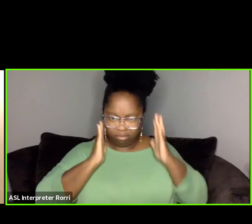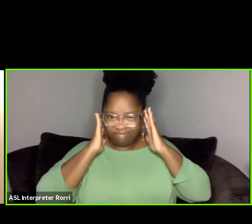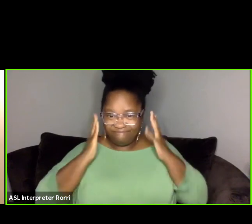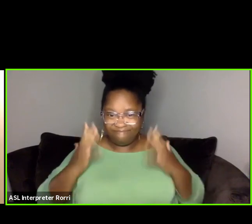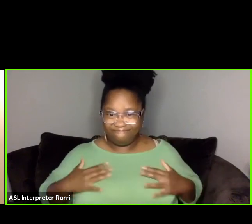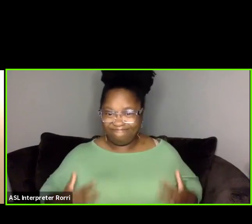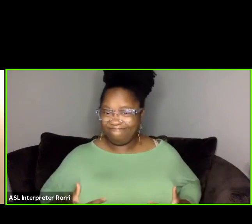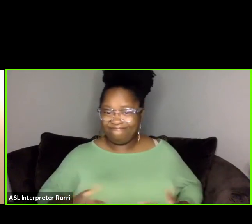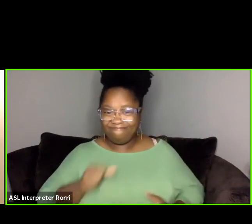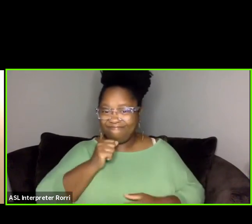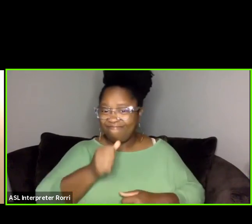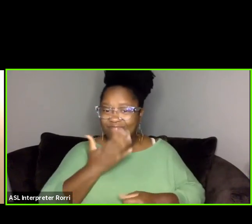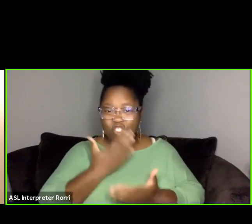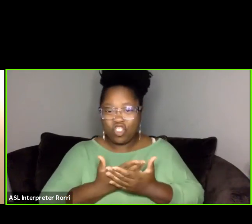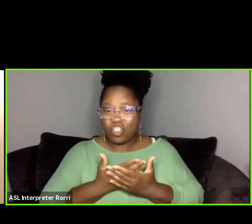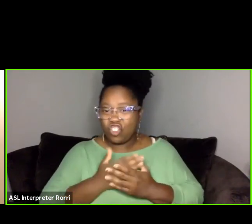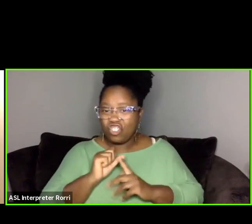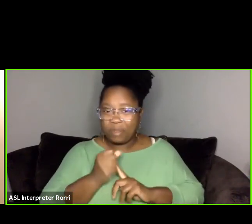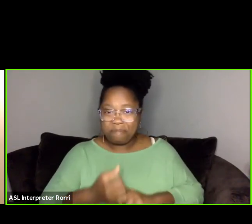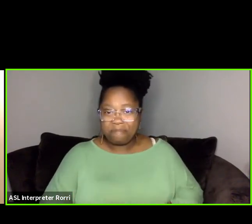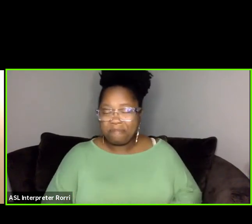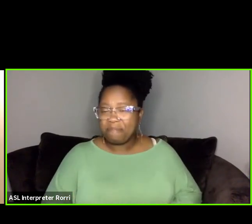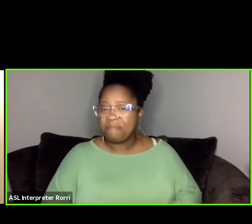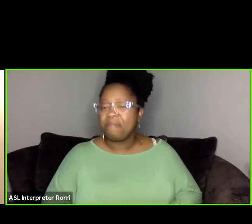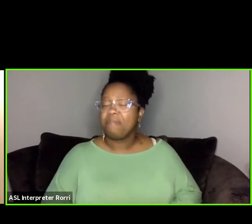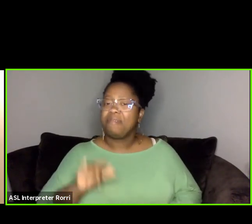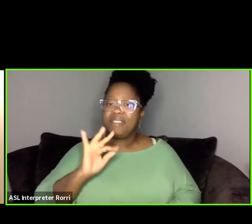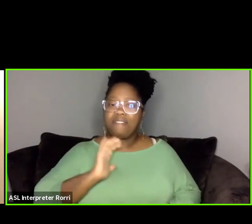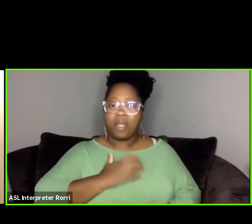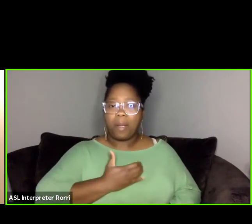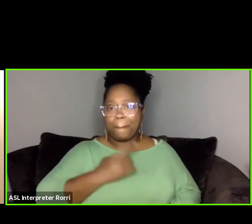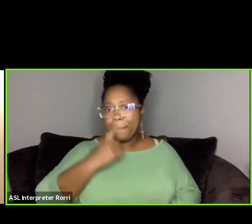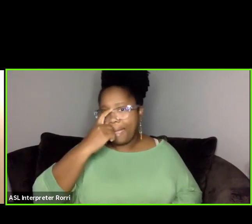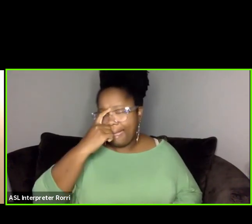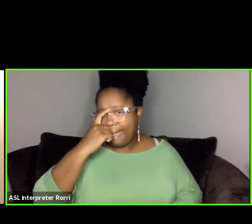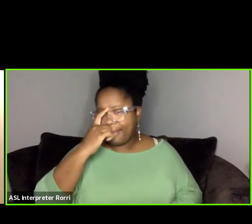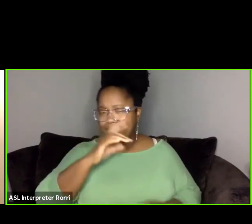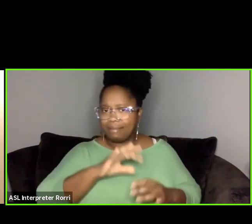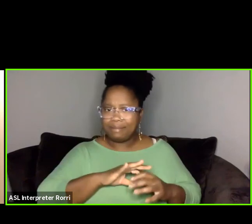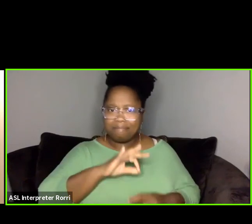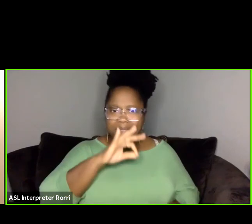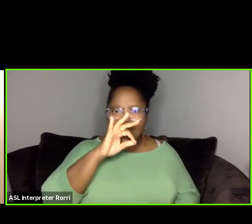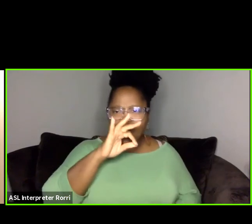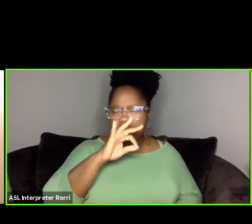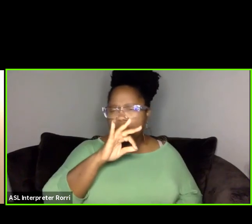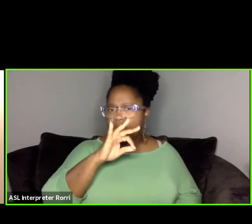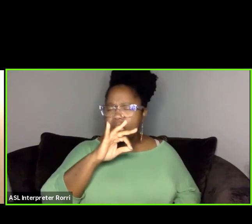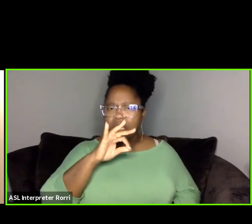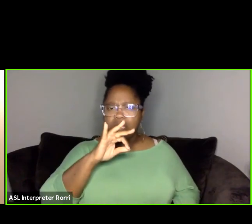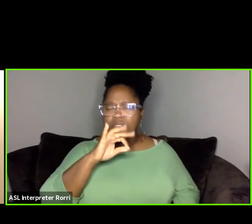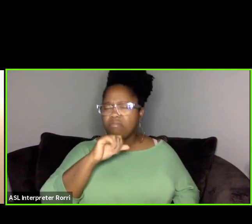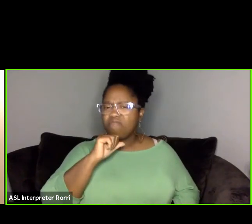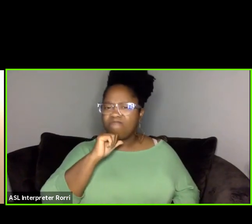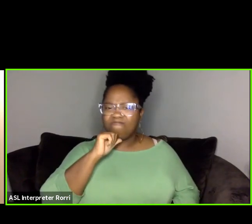If our minds and our spirits are not, you know, in this space because, as artists